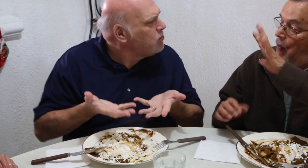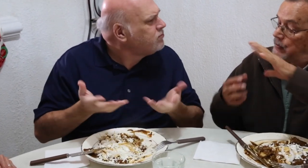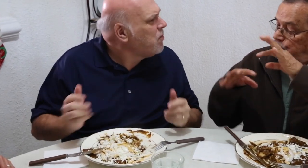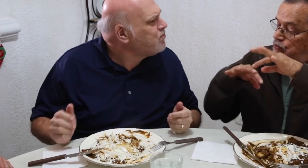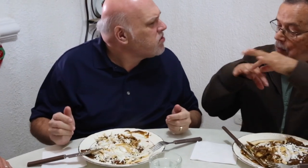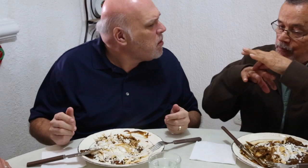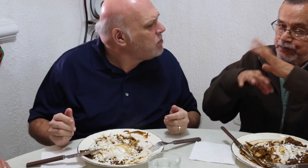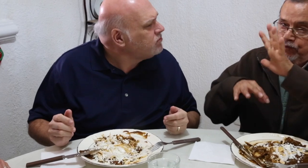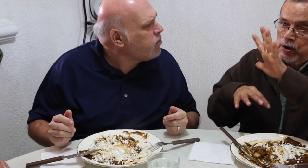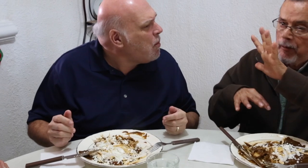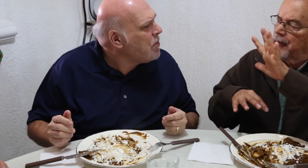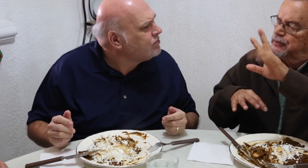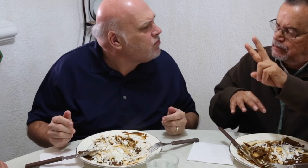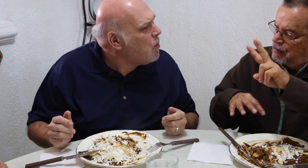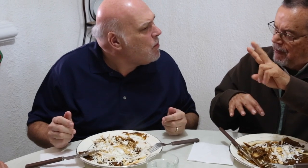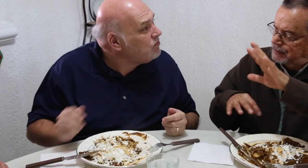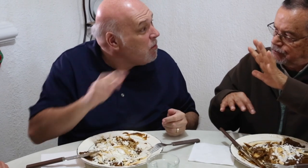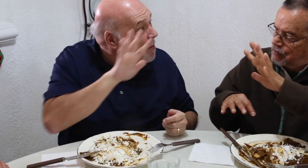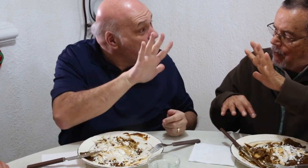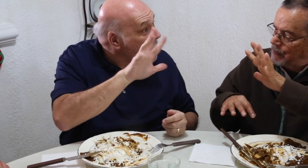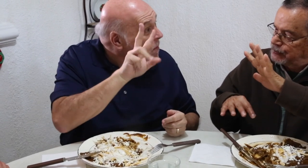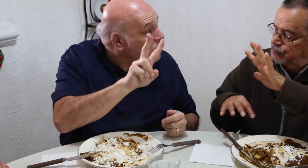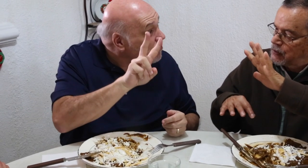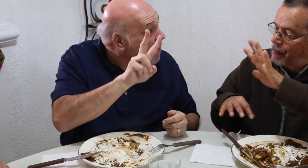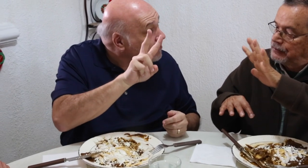[Delia’s husband]: We've been married for 51 years.